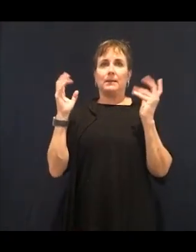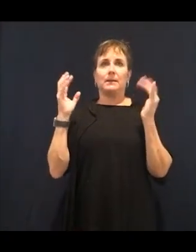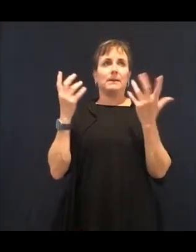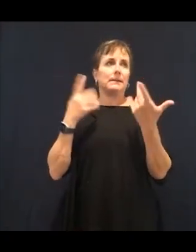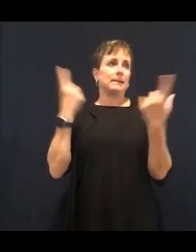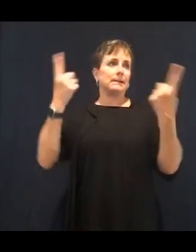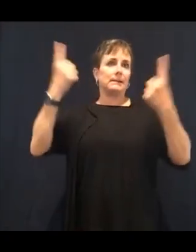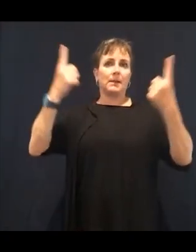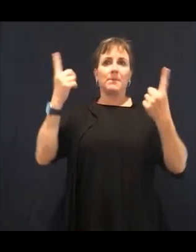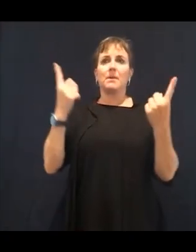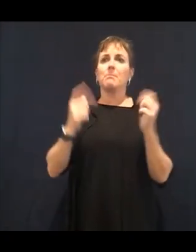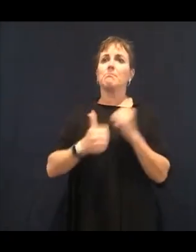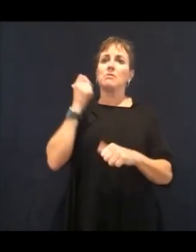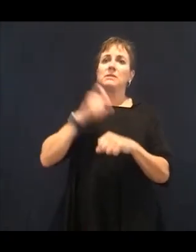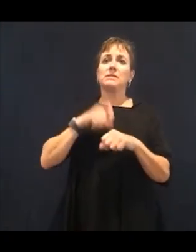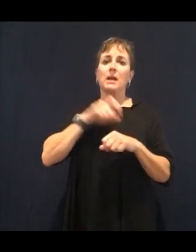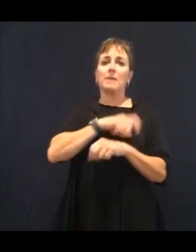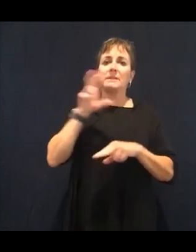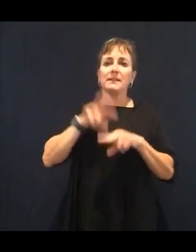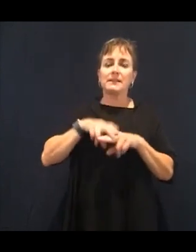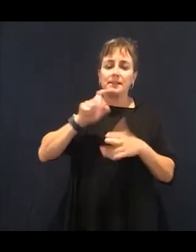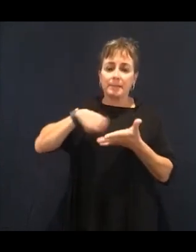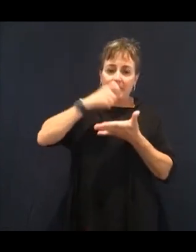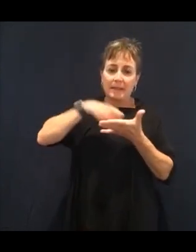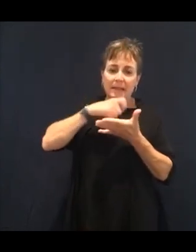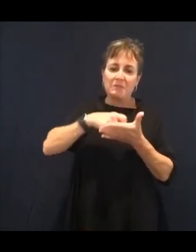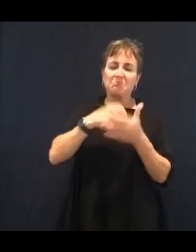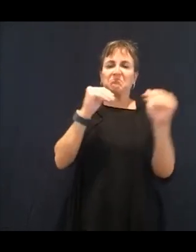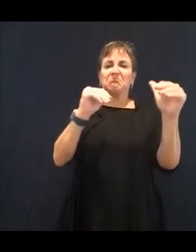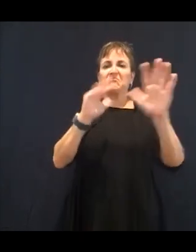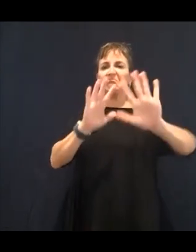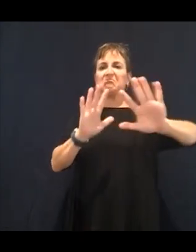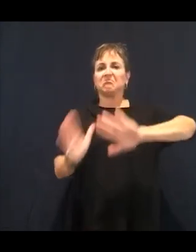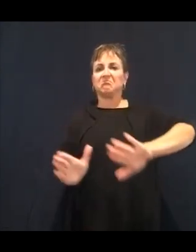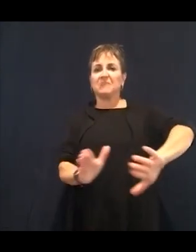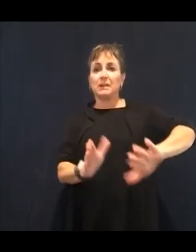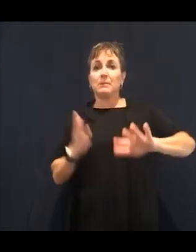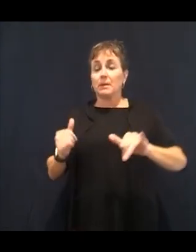And so I really want you to. You're gonna be looking for that